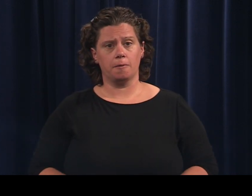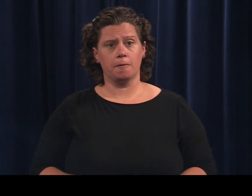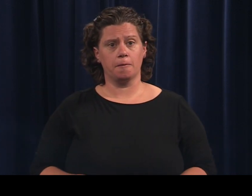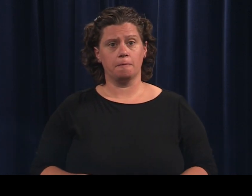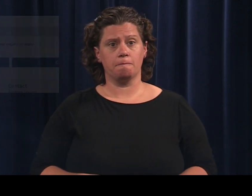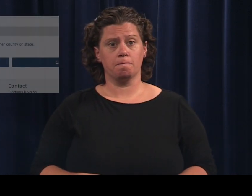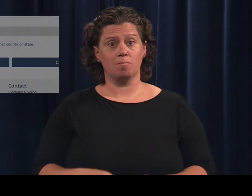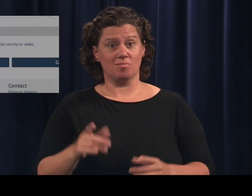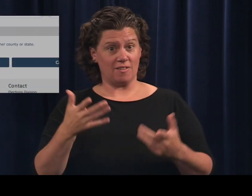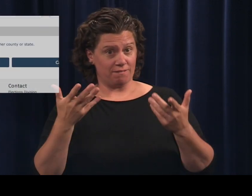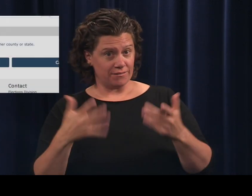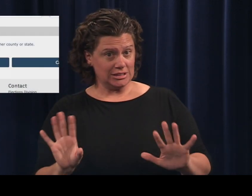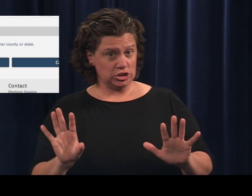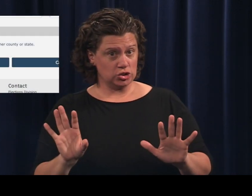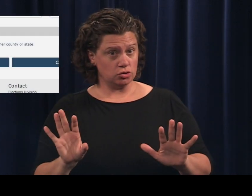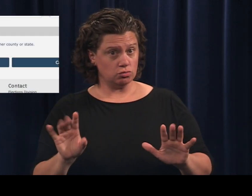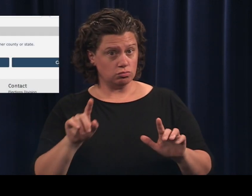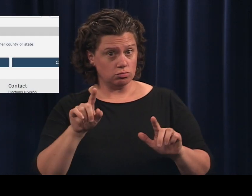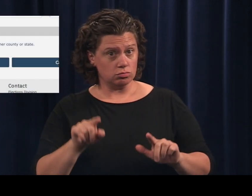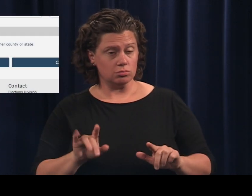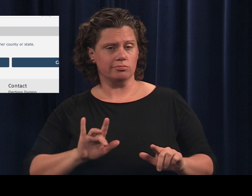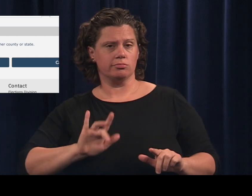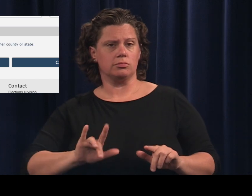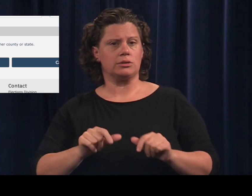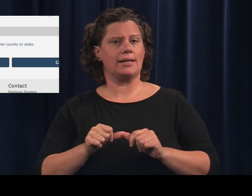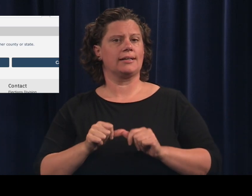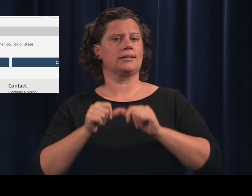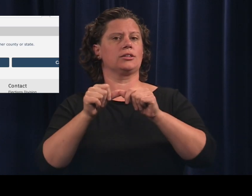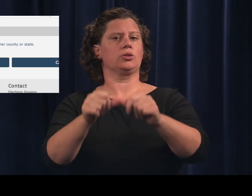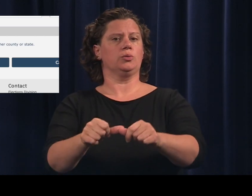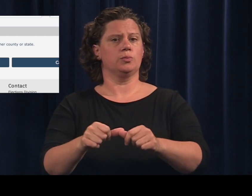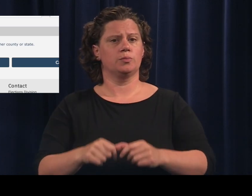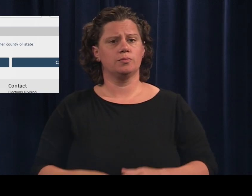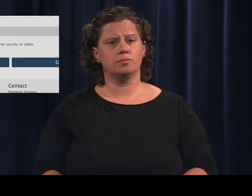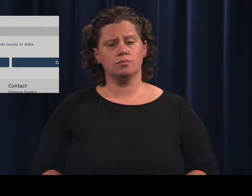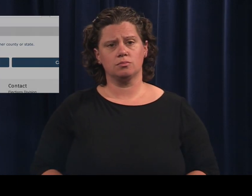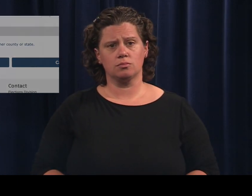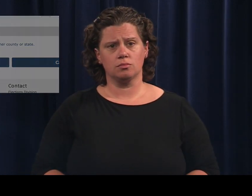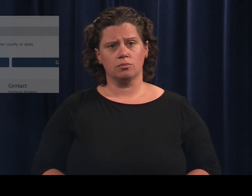When you are finished, click continue.